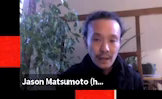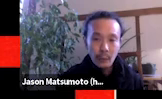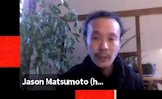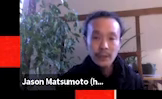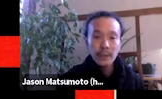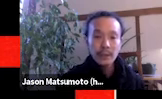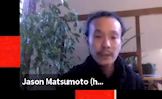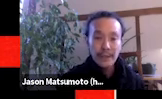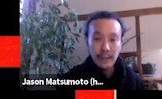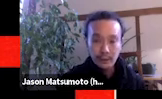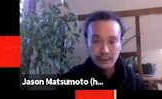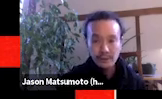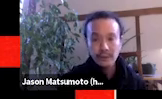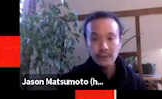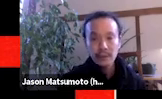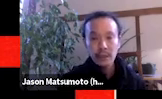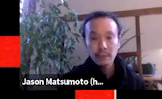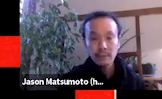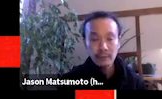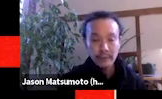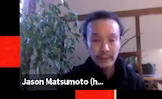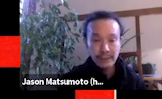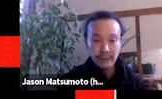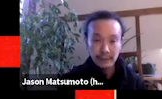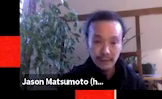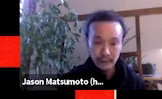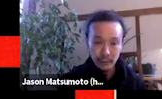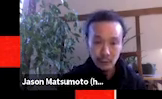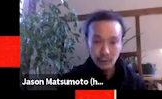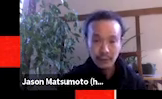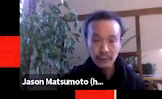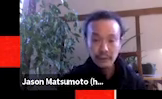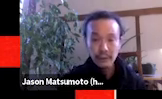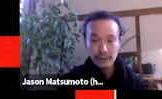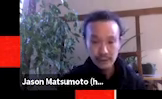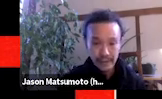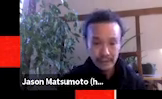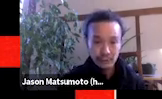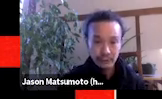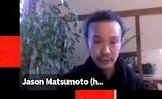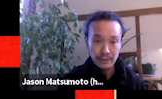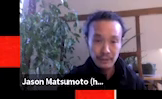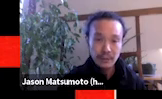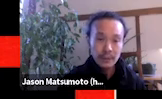I want to announce a very exciting thing that we are working on as the Access Reframe team.